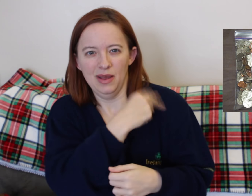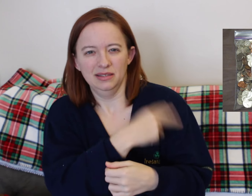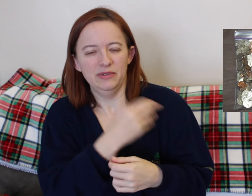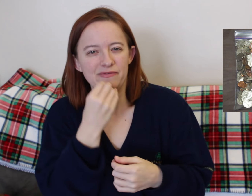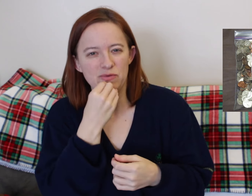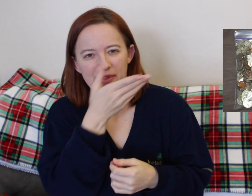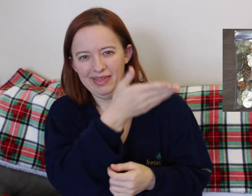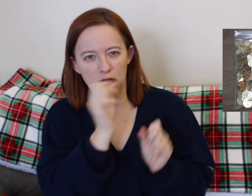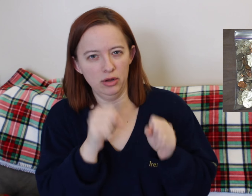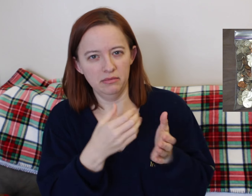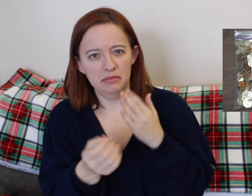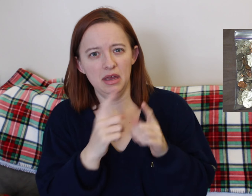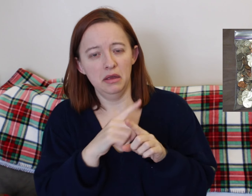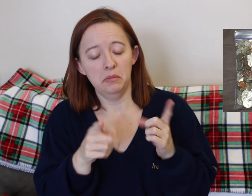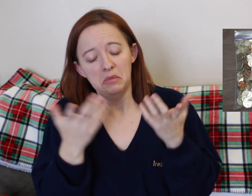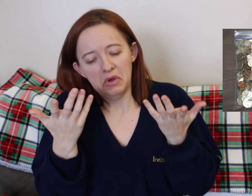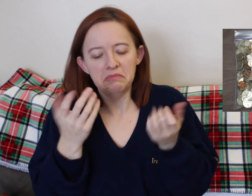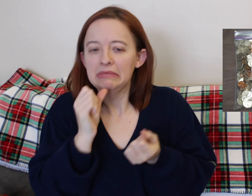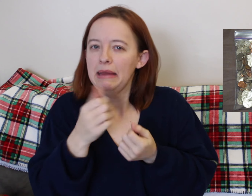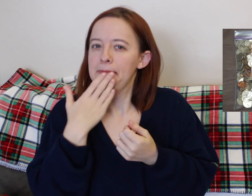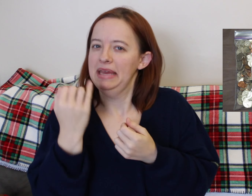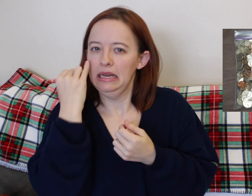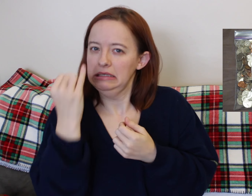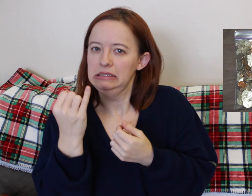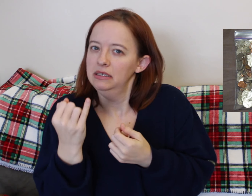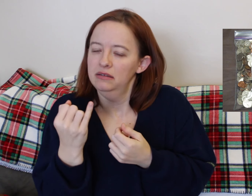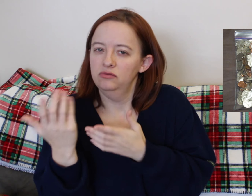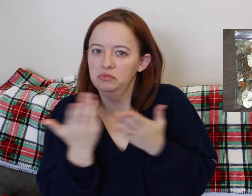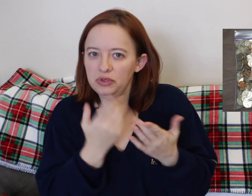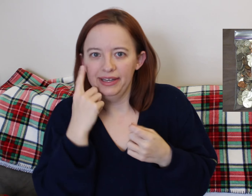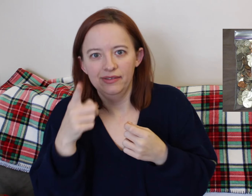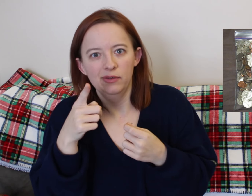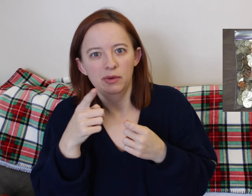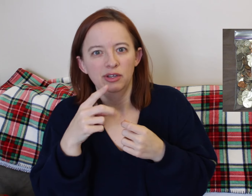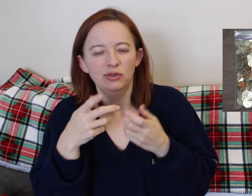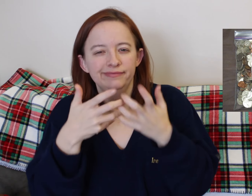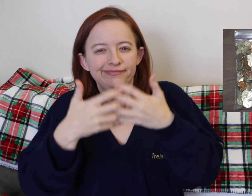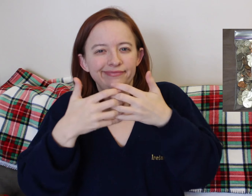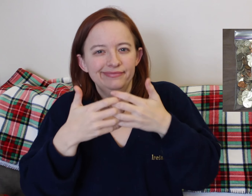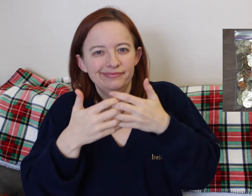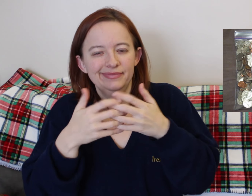I brought a bunch of quarters and things. I don't remember, cause it's been a while, if we used them.